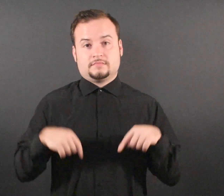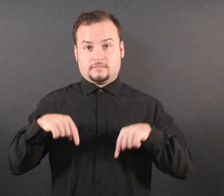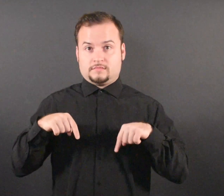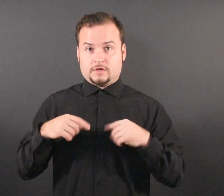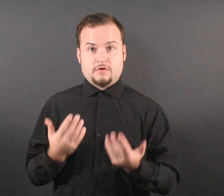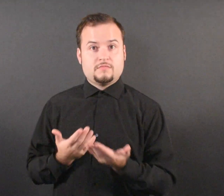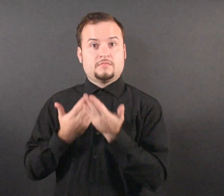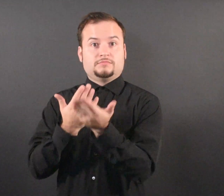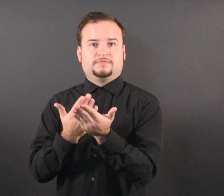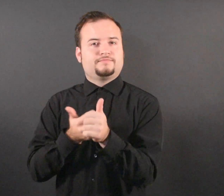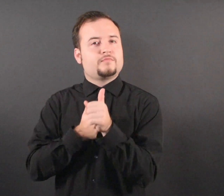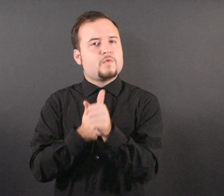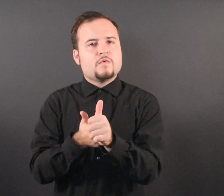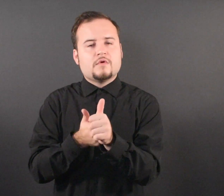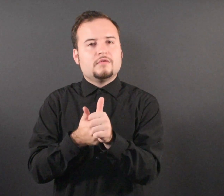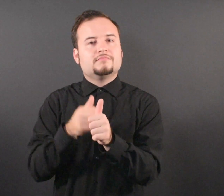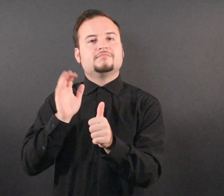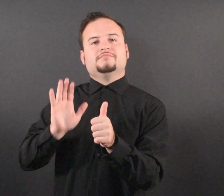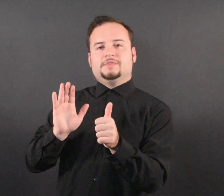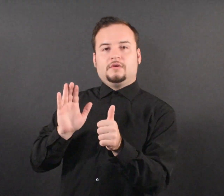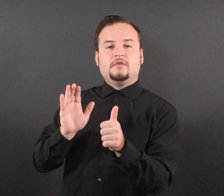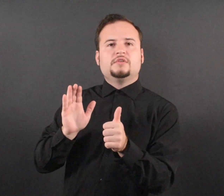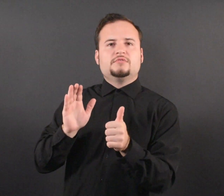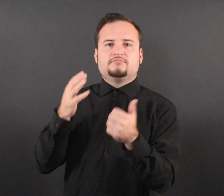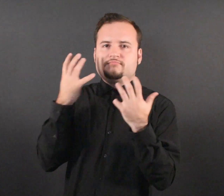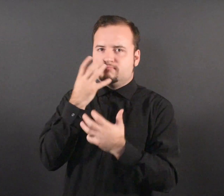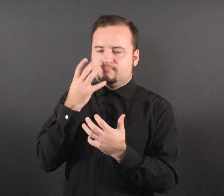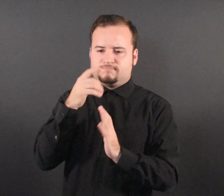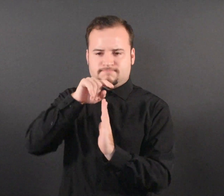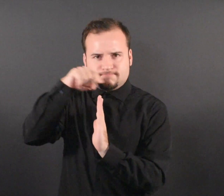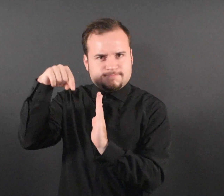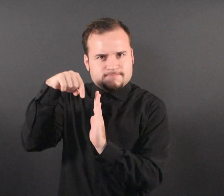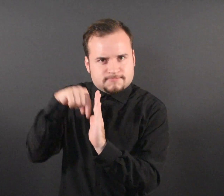This recommendation followed a comprehensive scientific